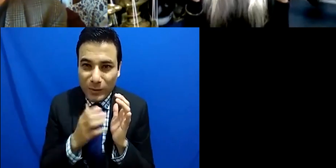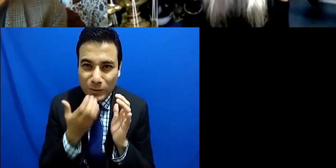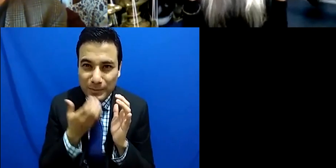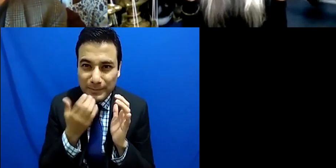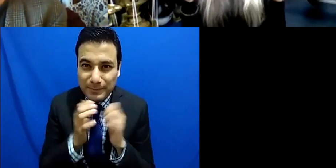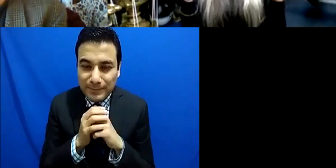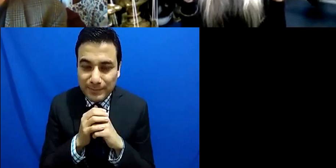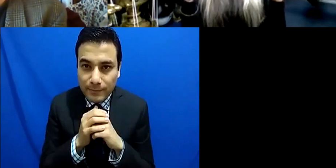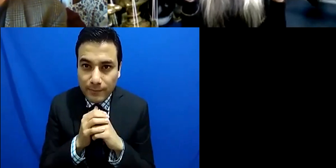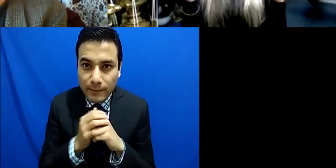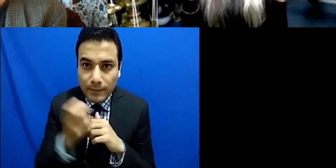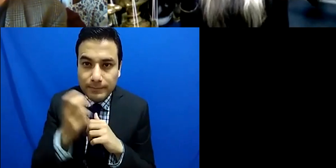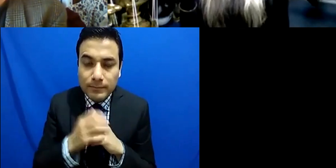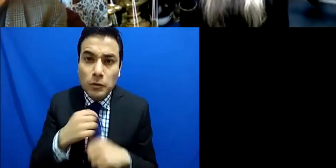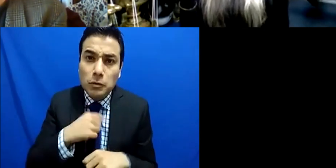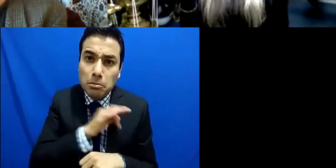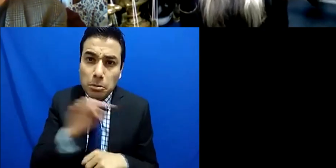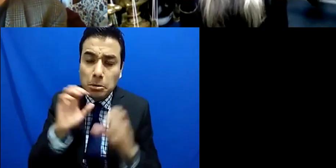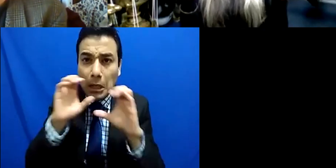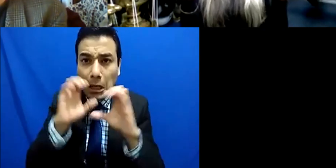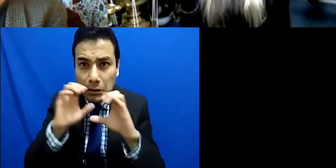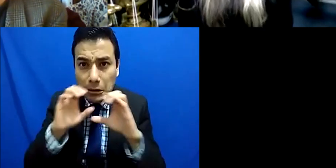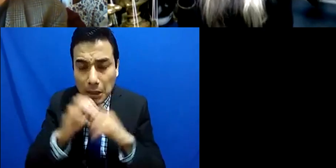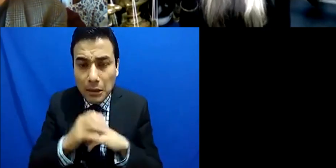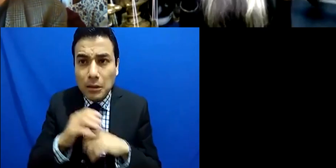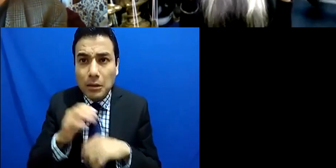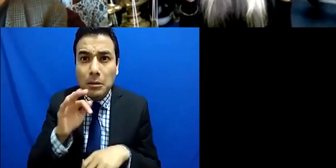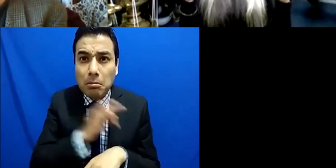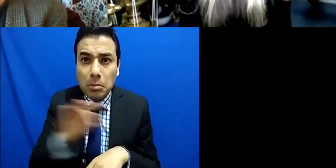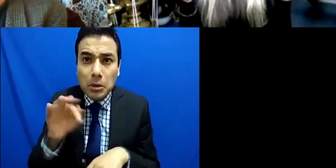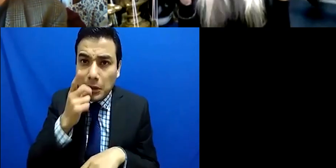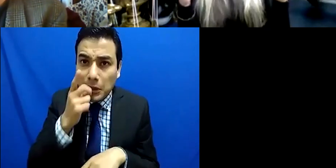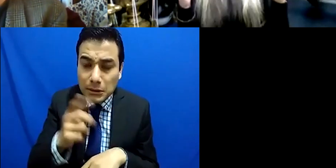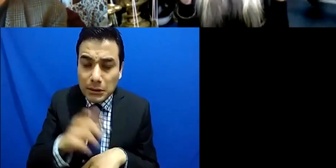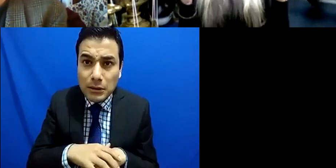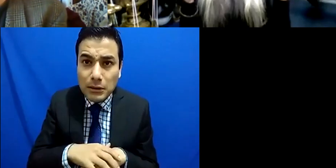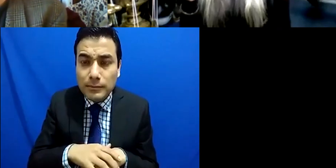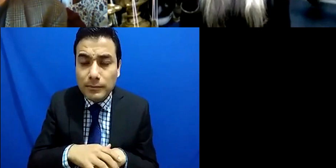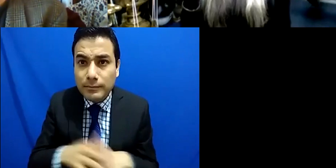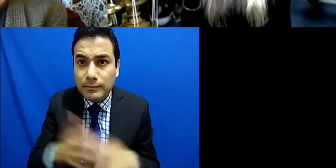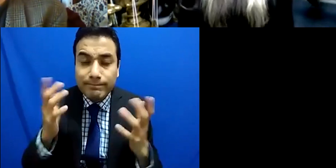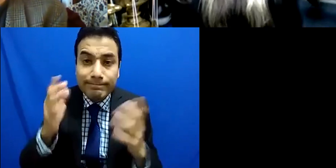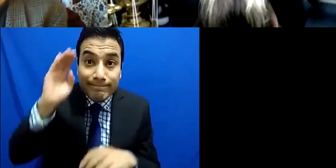whisper whatever it is so I might say to you hello Benjamin how are you today and so you could feel